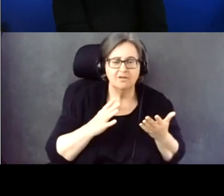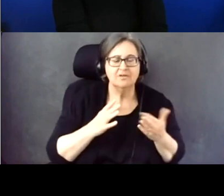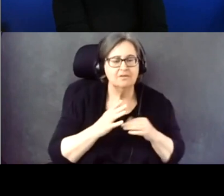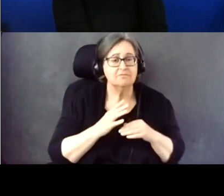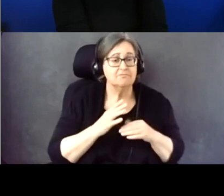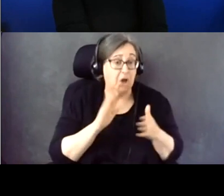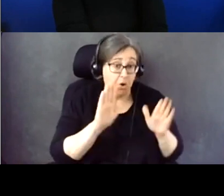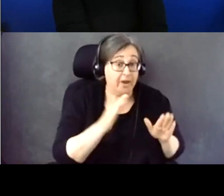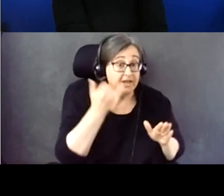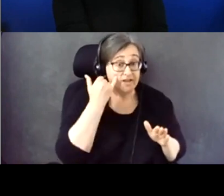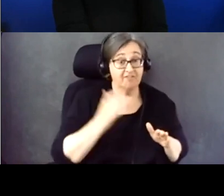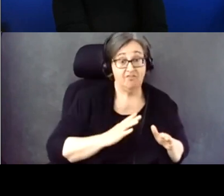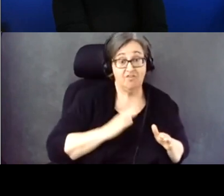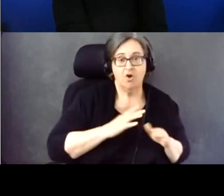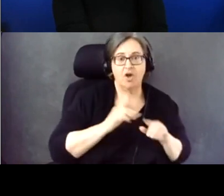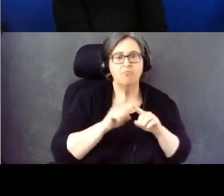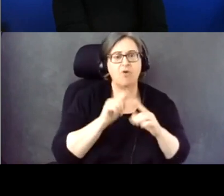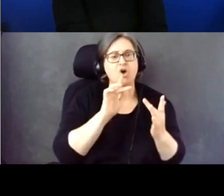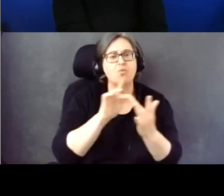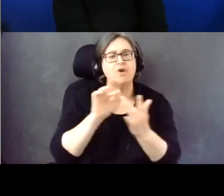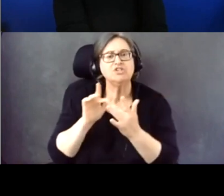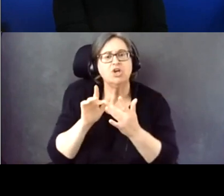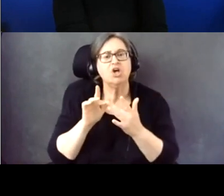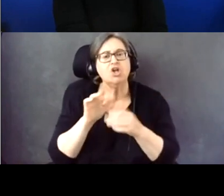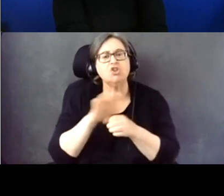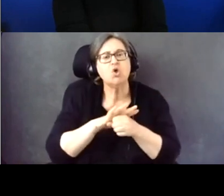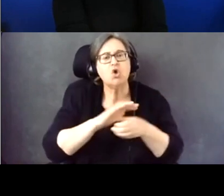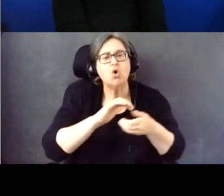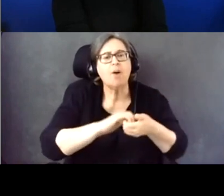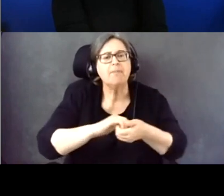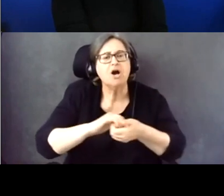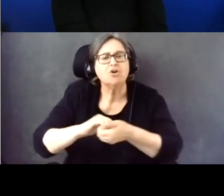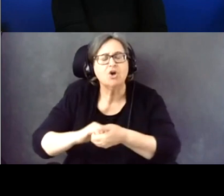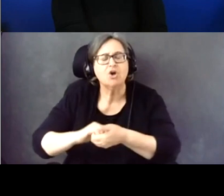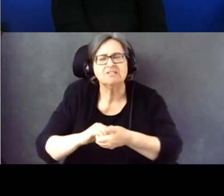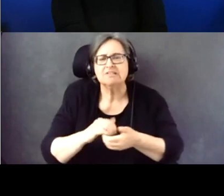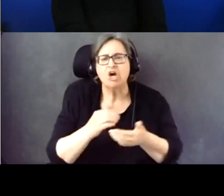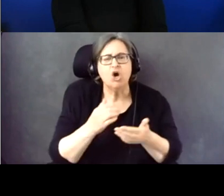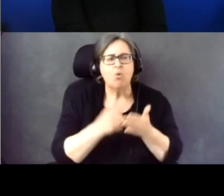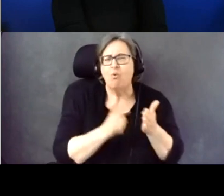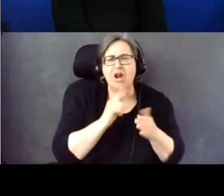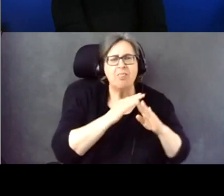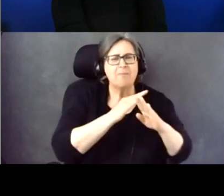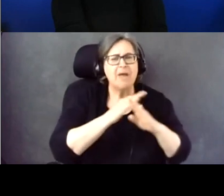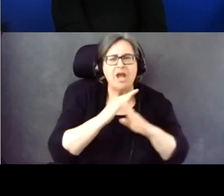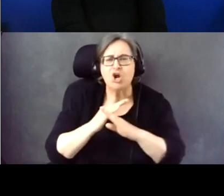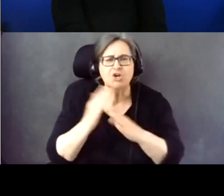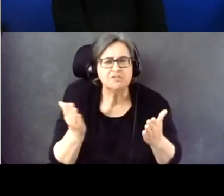But just reaching out to your local partners, finding what the barriers are, doing trainings